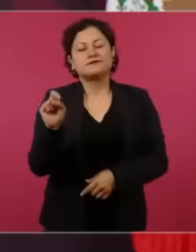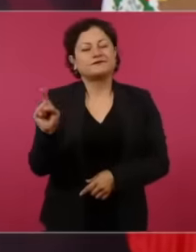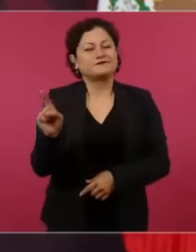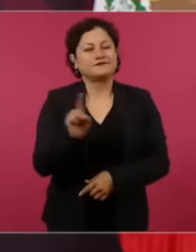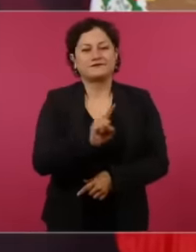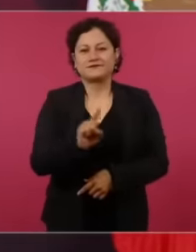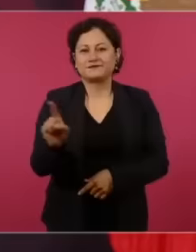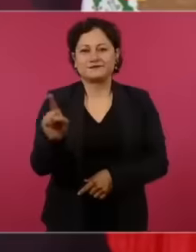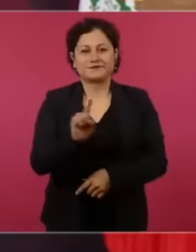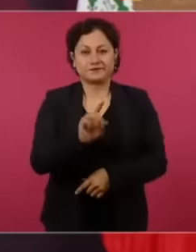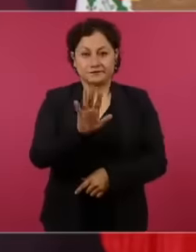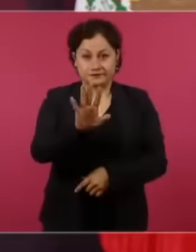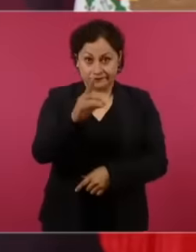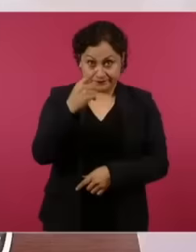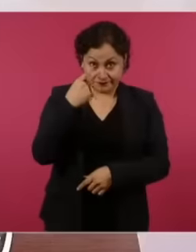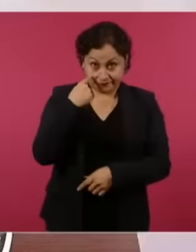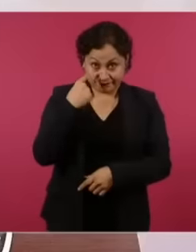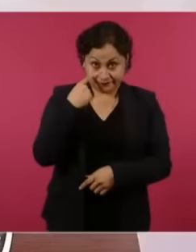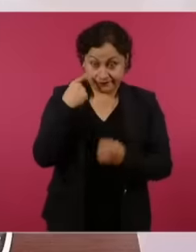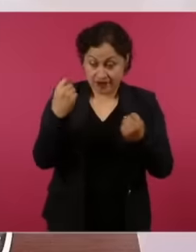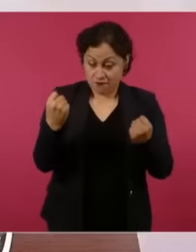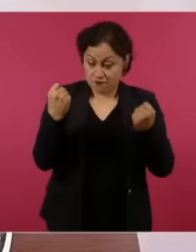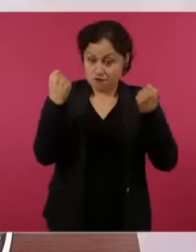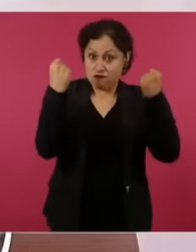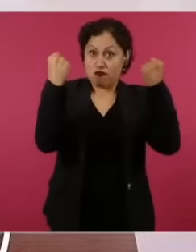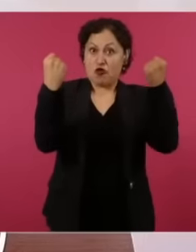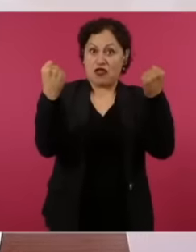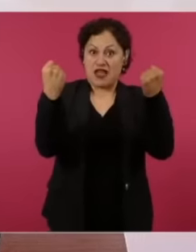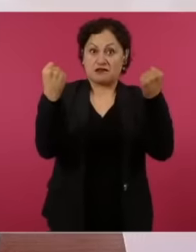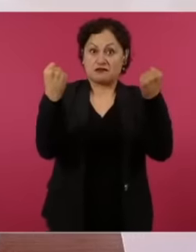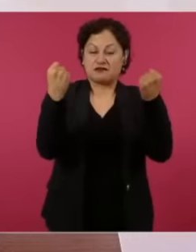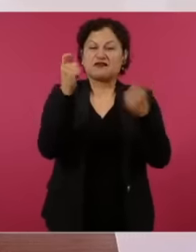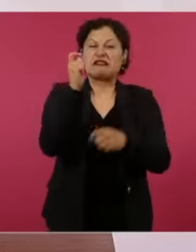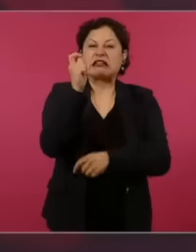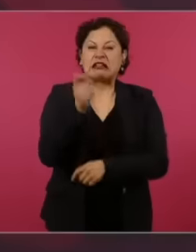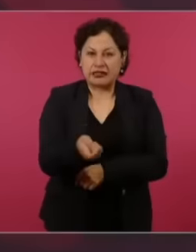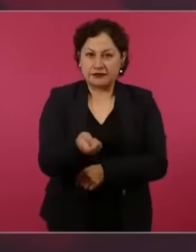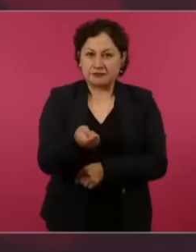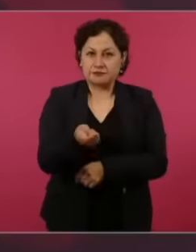a virtue when it is put at the service of others and power is